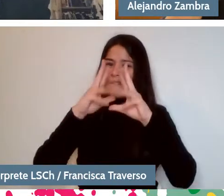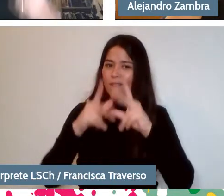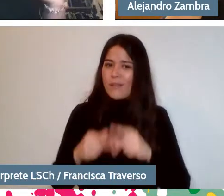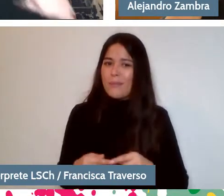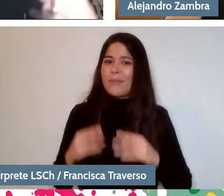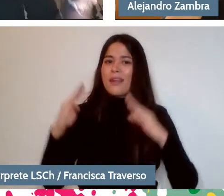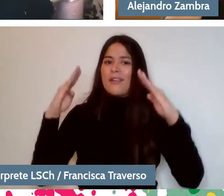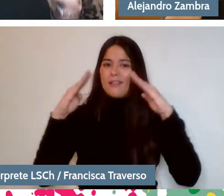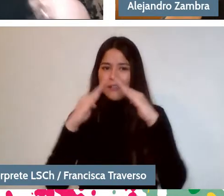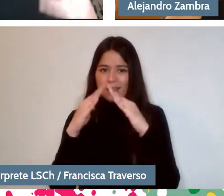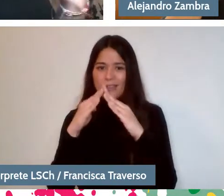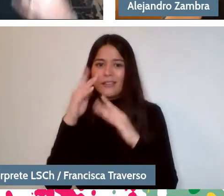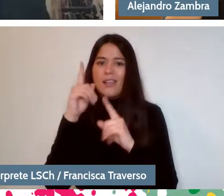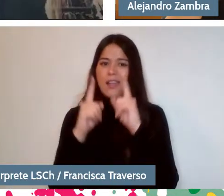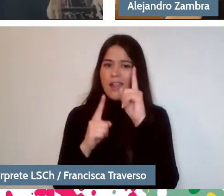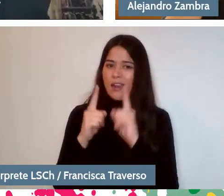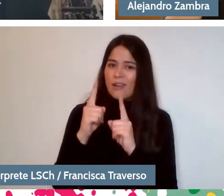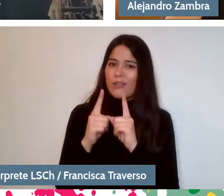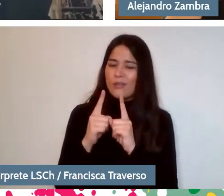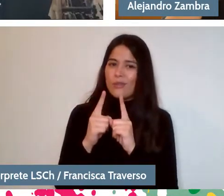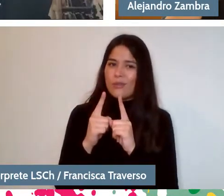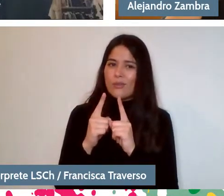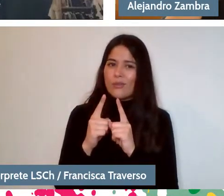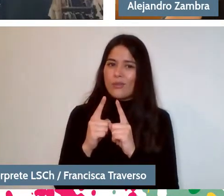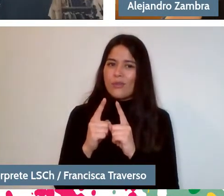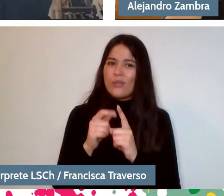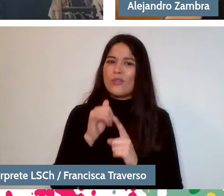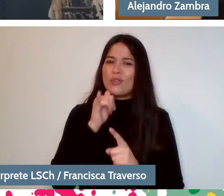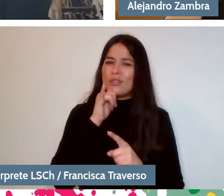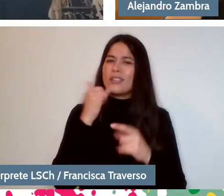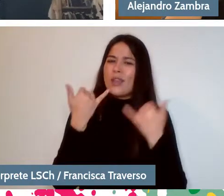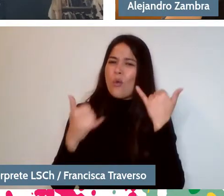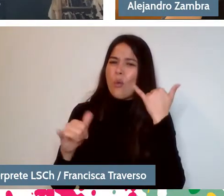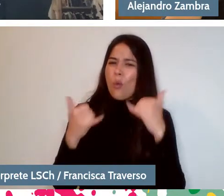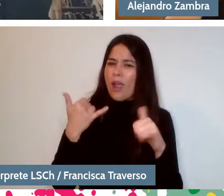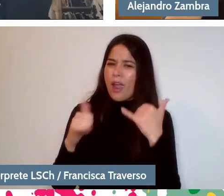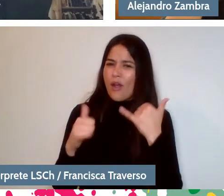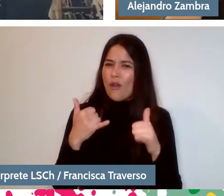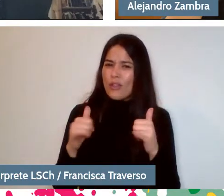I don't know if it is also related to that swing and that game you were telling us about earlier.